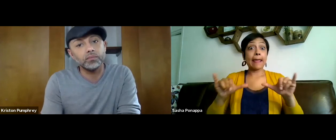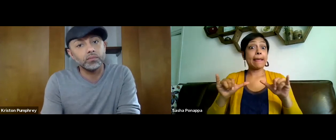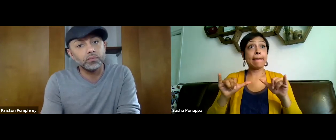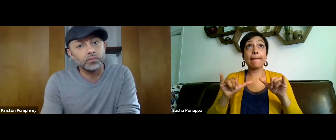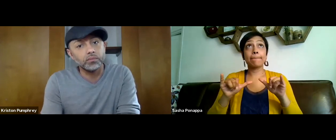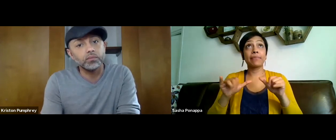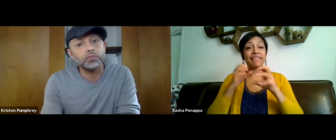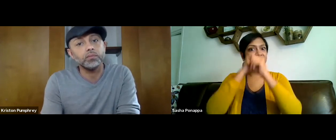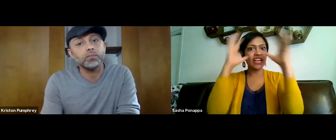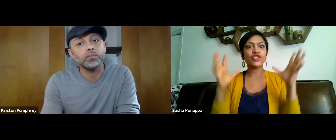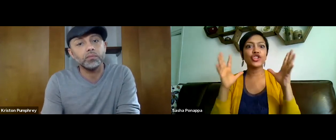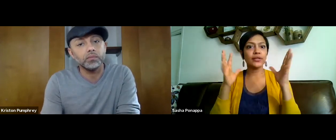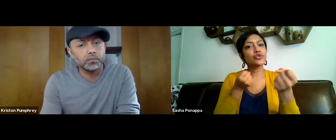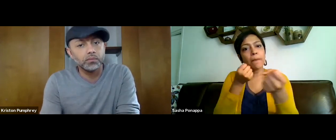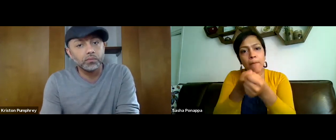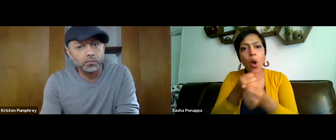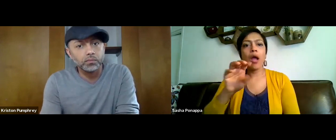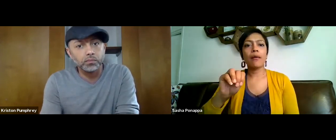on other areas other than COVID-19.